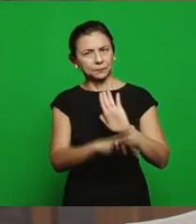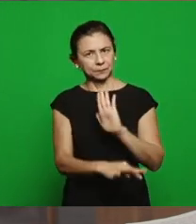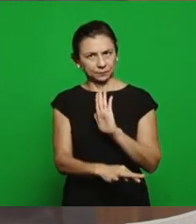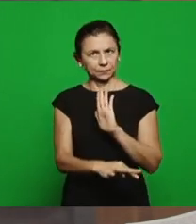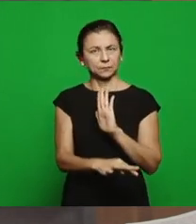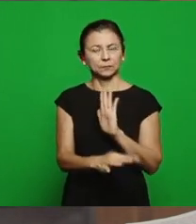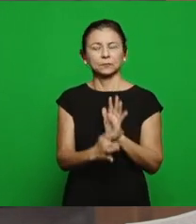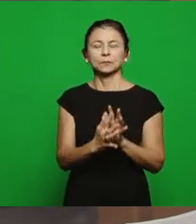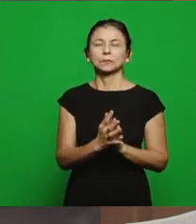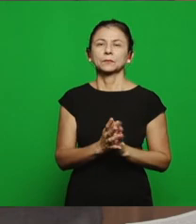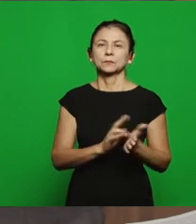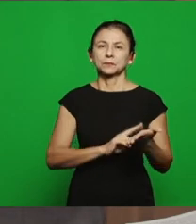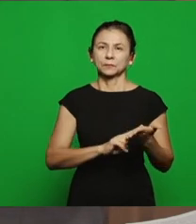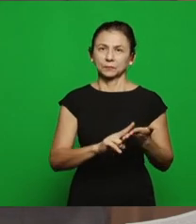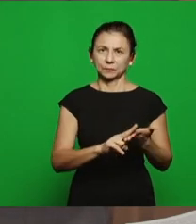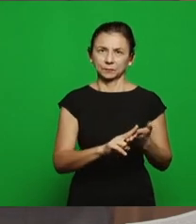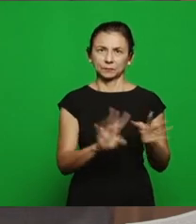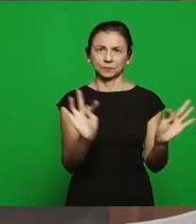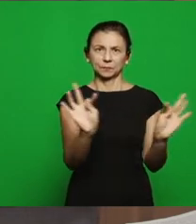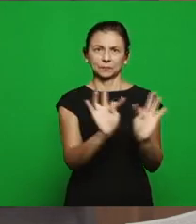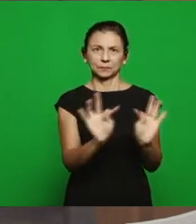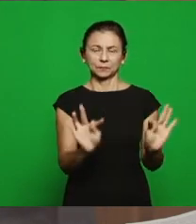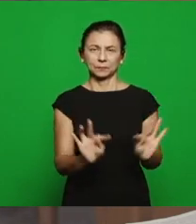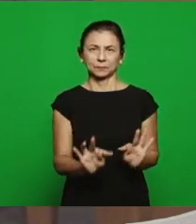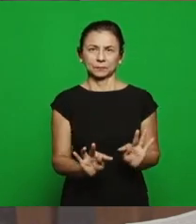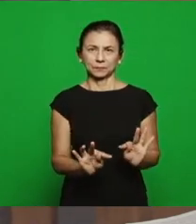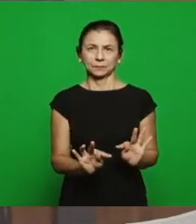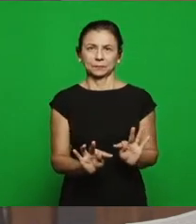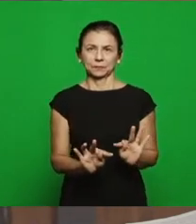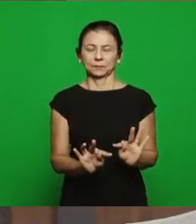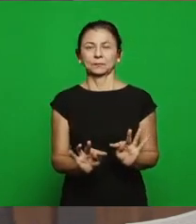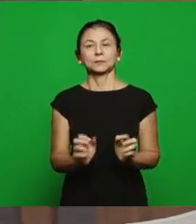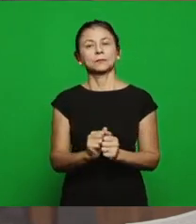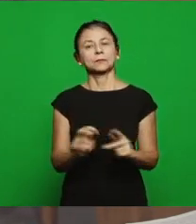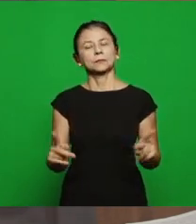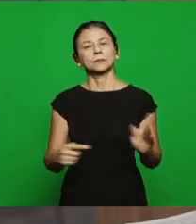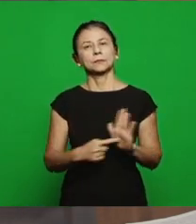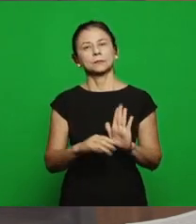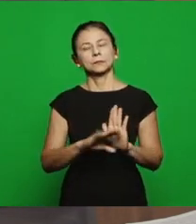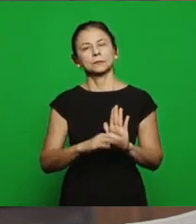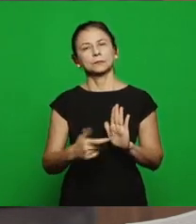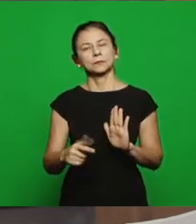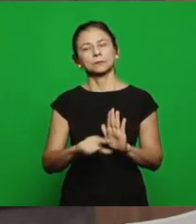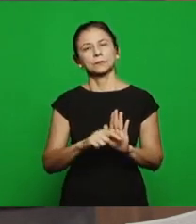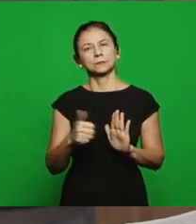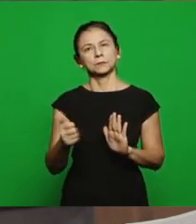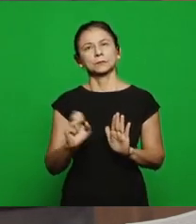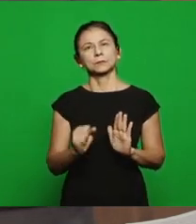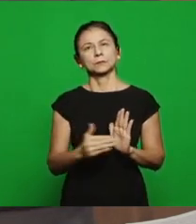the text of the letter to Thyatira, registered in the book of Revelation, chapter 2, verses 18 to 29